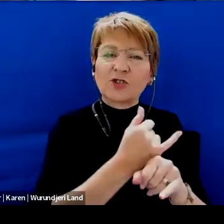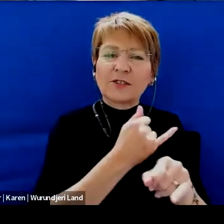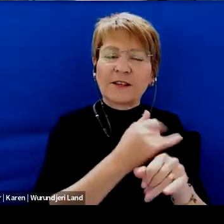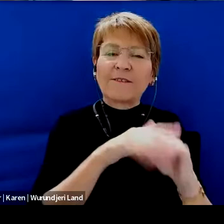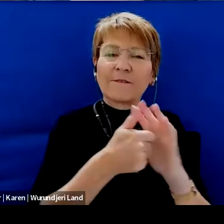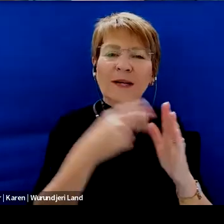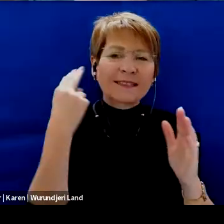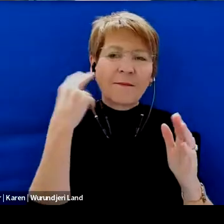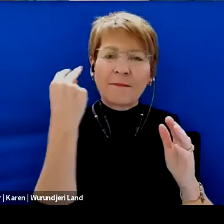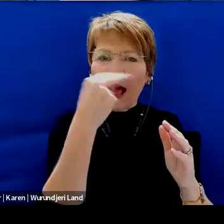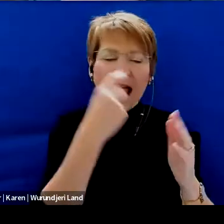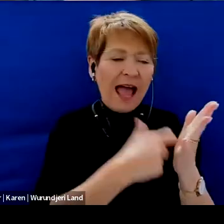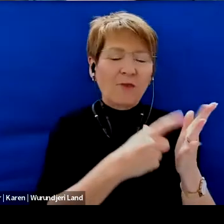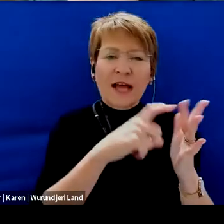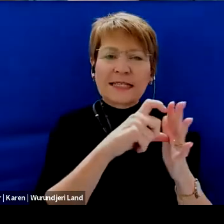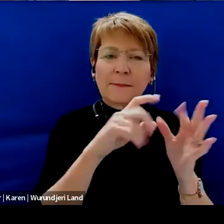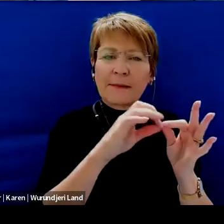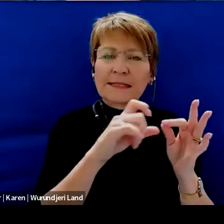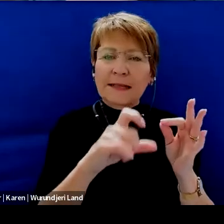I needed a place that would help me use my eyes.